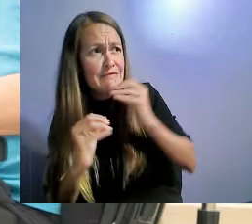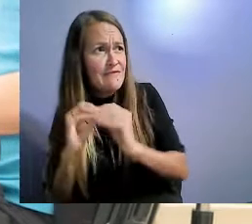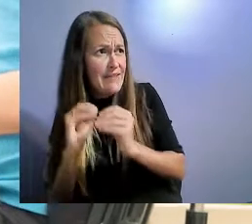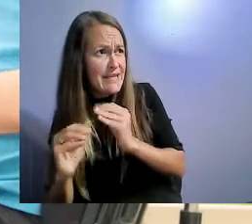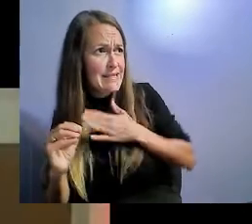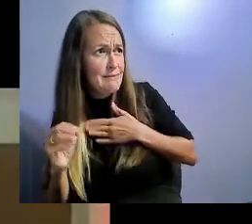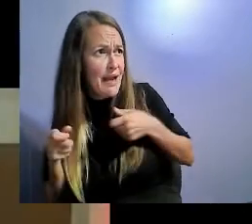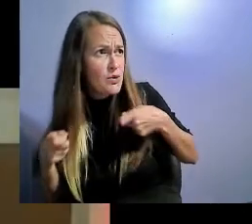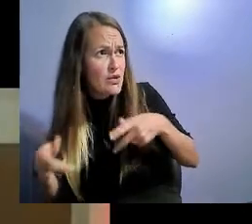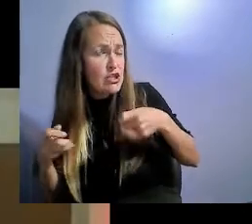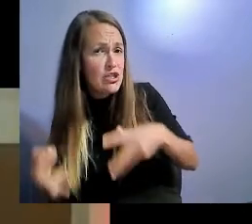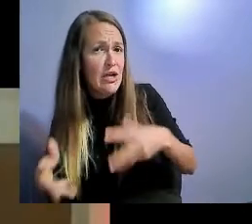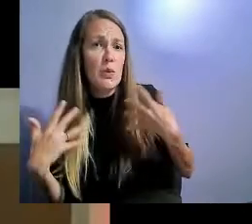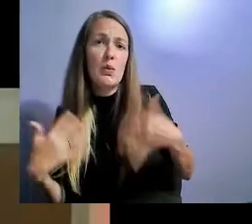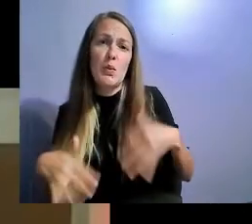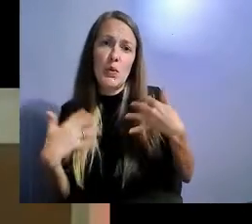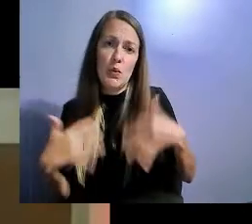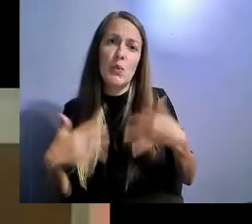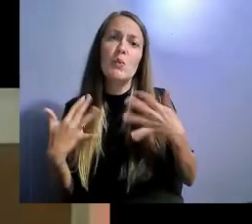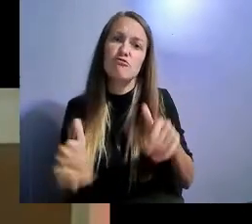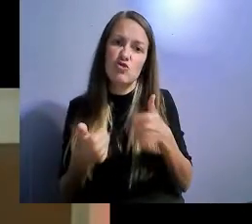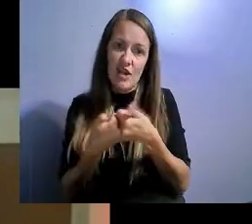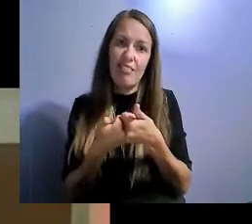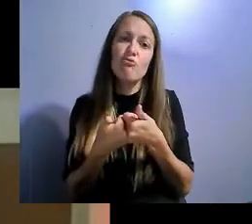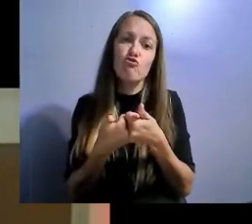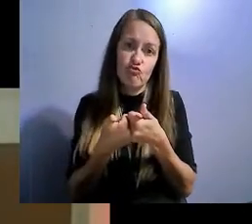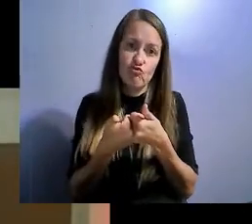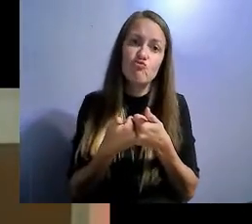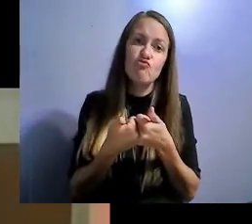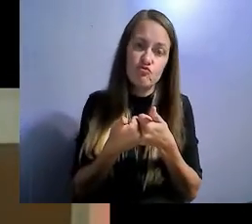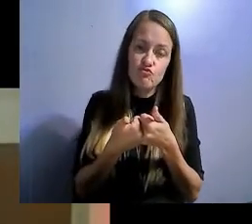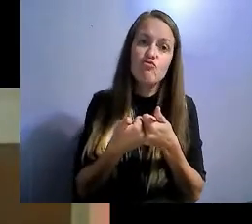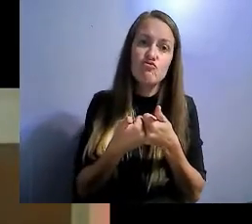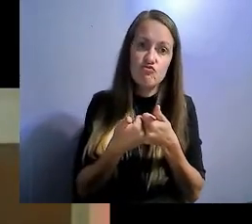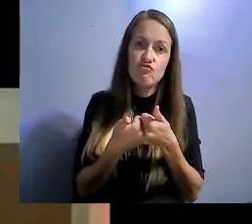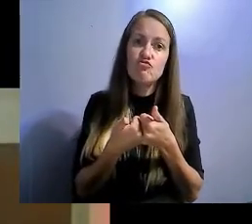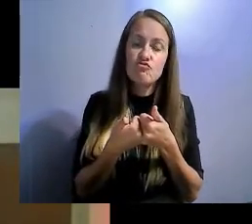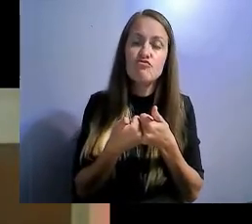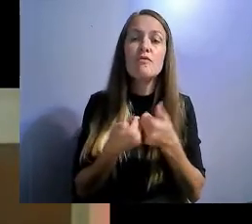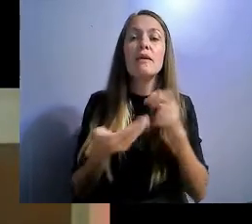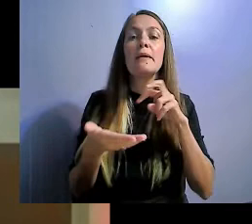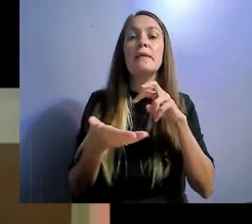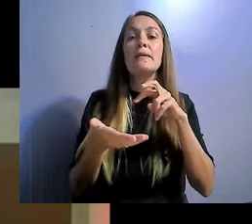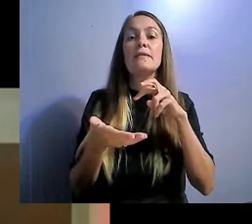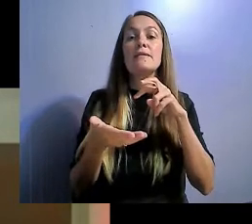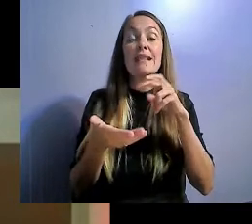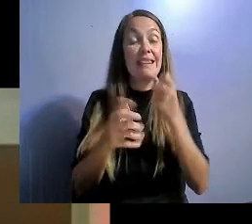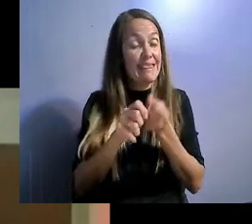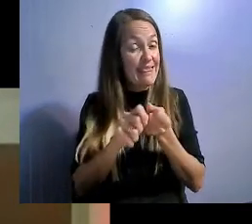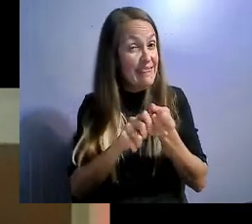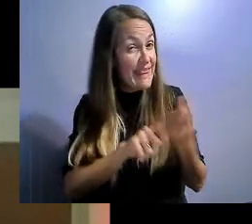It is something that we have gotten close last year, but we are hoping to get past this year.